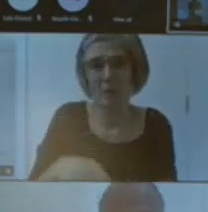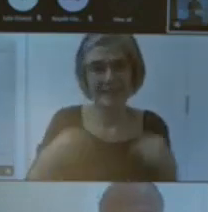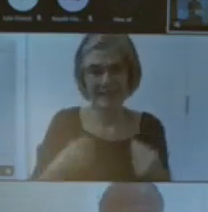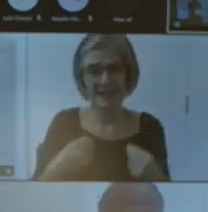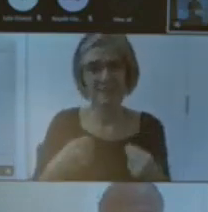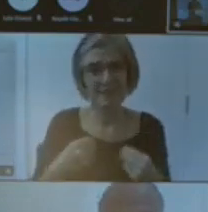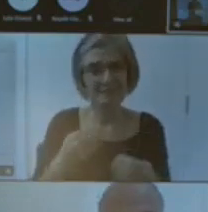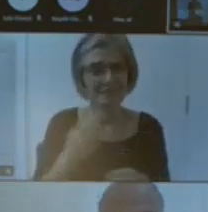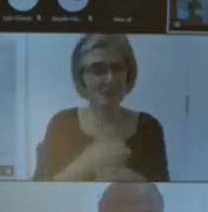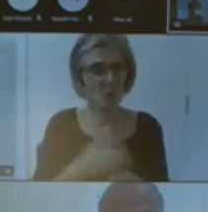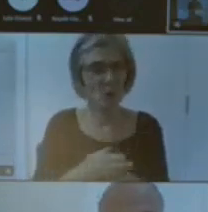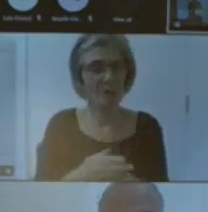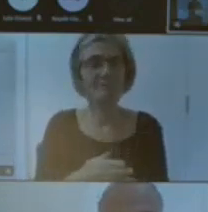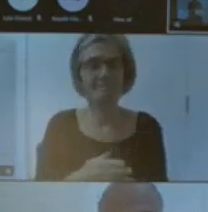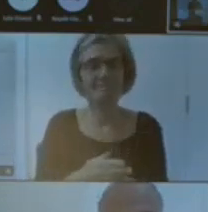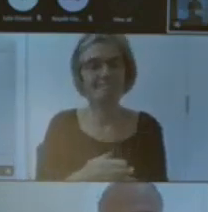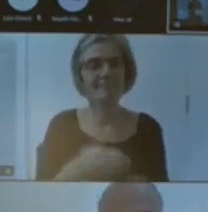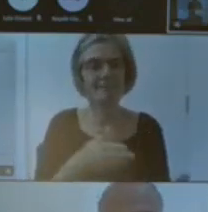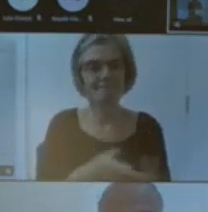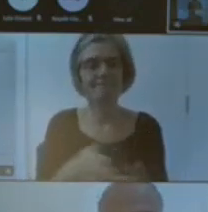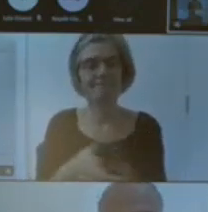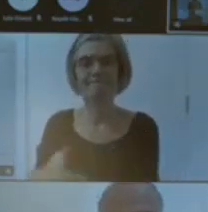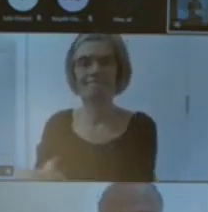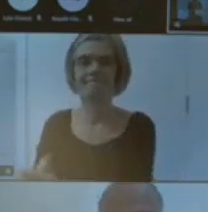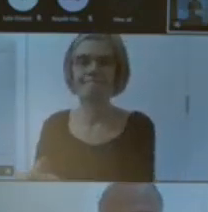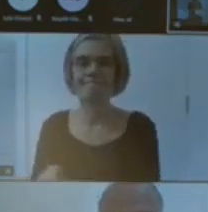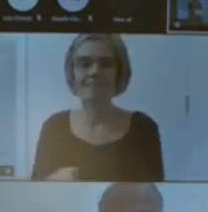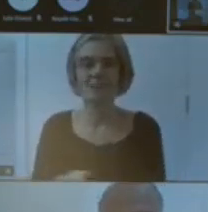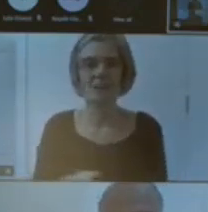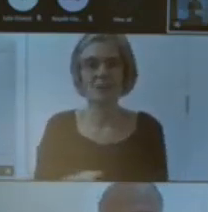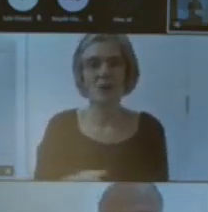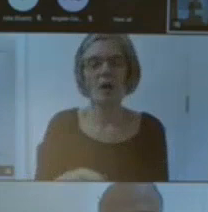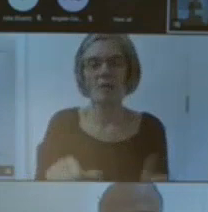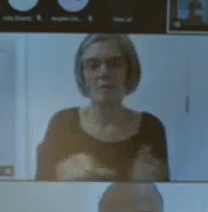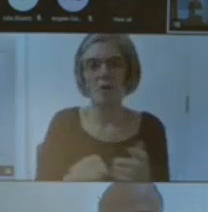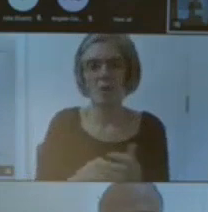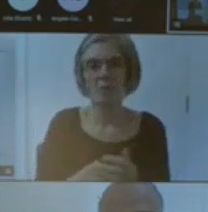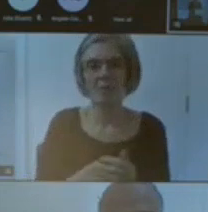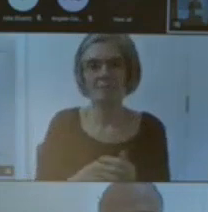problem on relying on people who work in Heritage who do it because they love it and there's there's